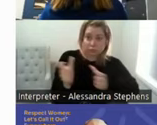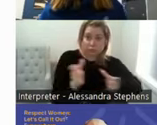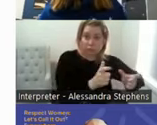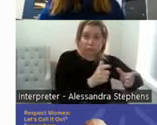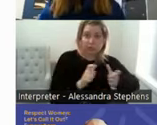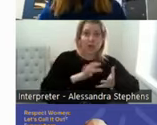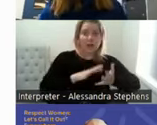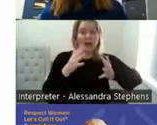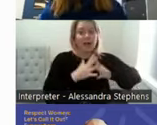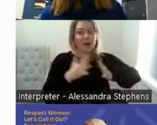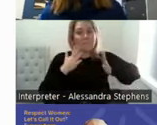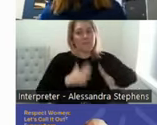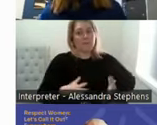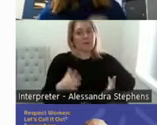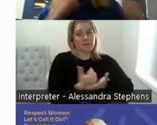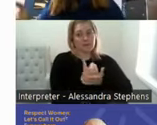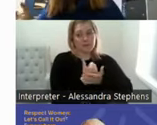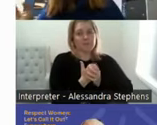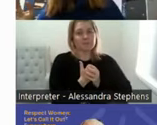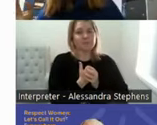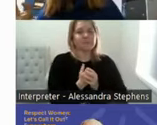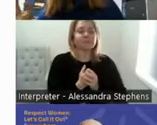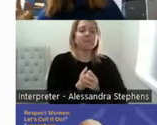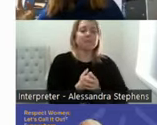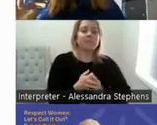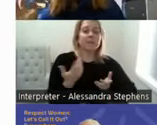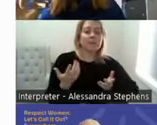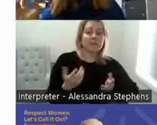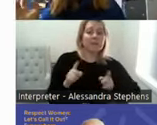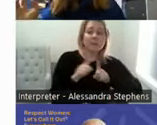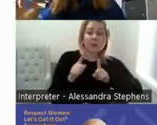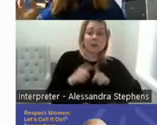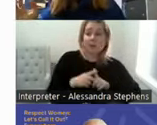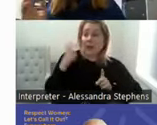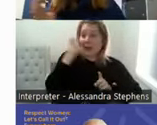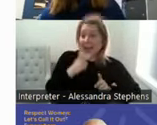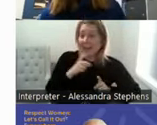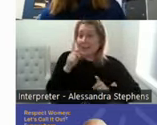We know that again also on the other end of the spectrum the aging that you know I've worked